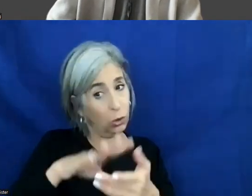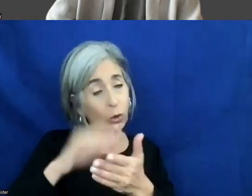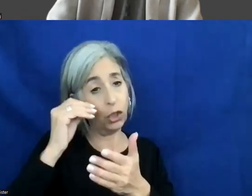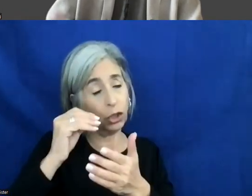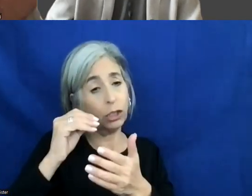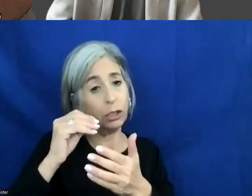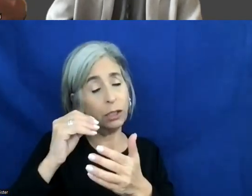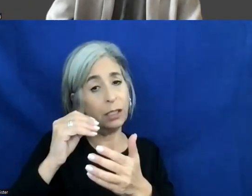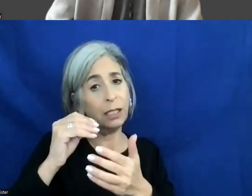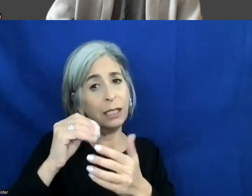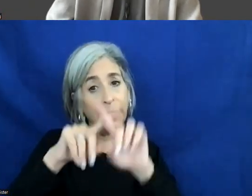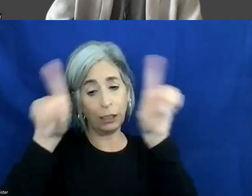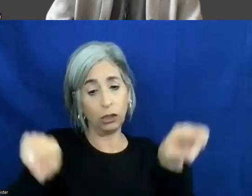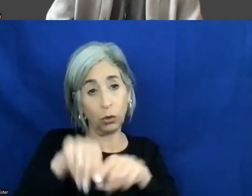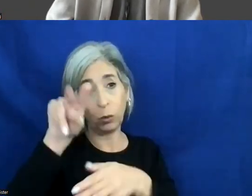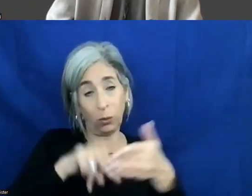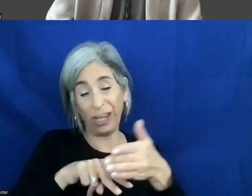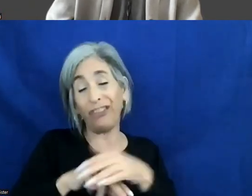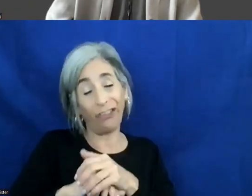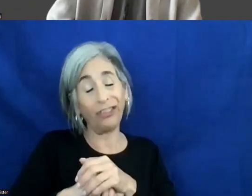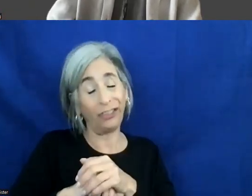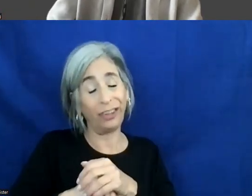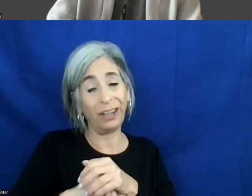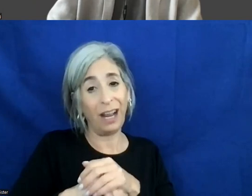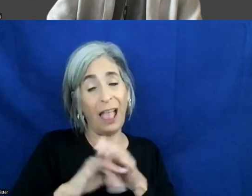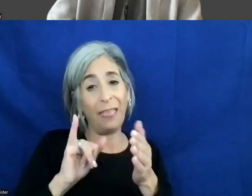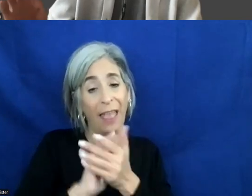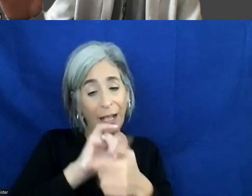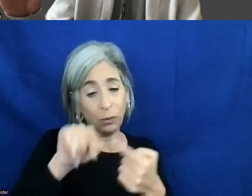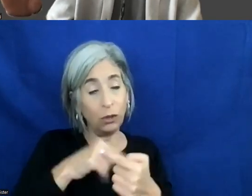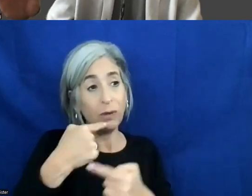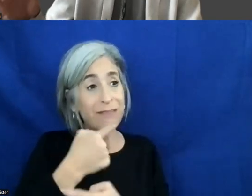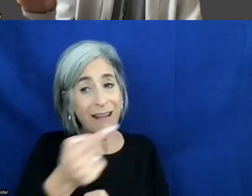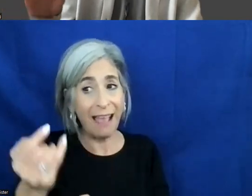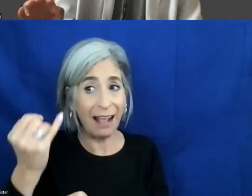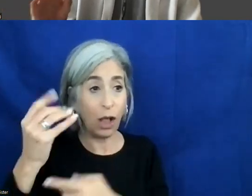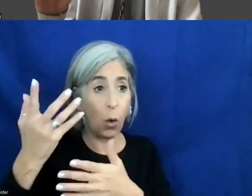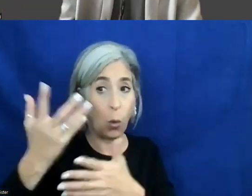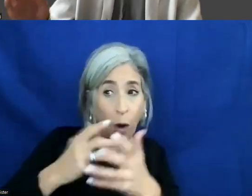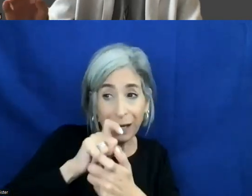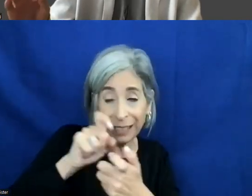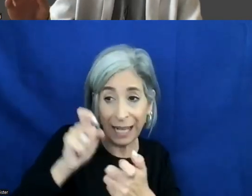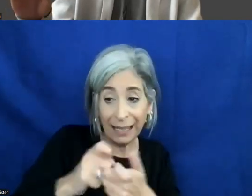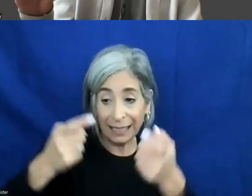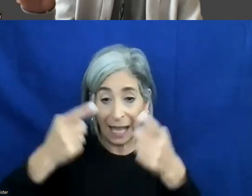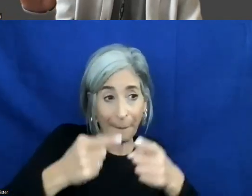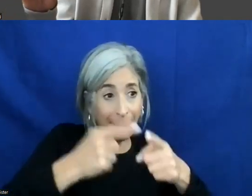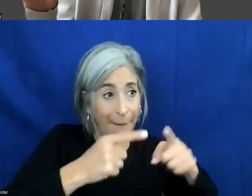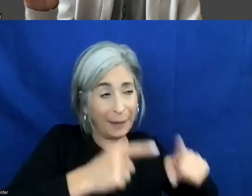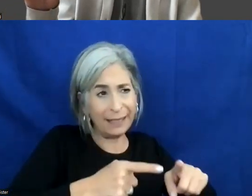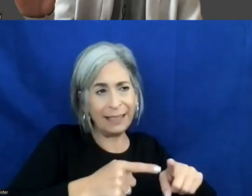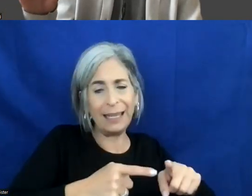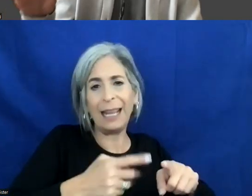tool, it is a screen reader. That's when you can actually tell what exactly is going on and what